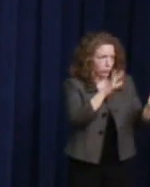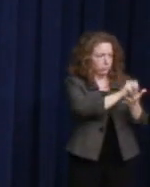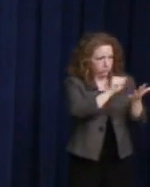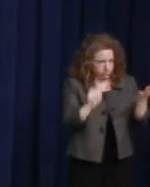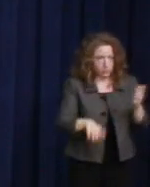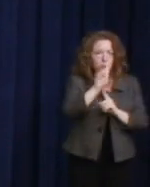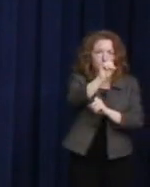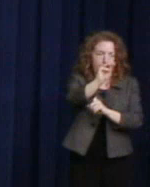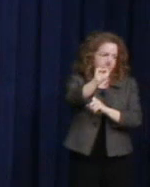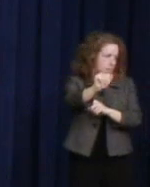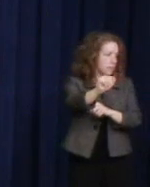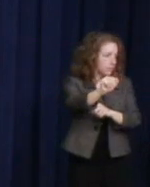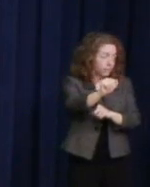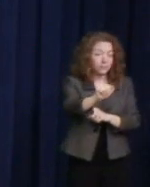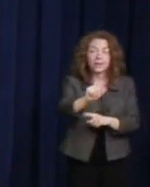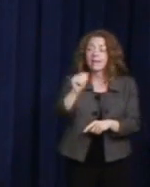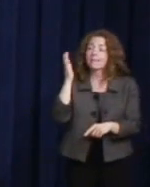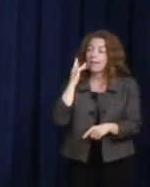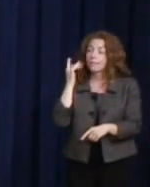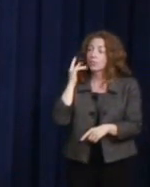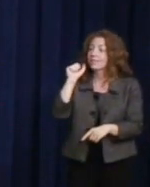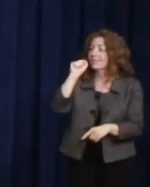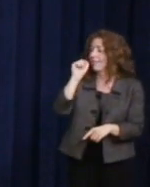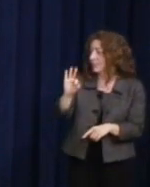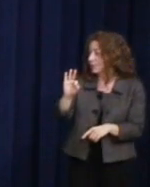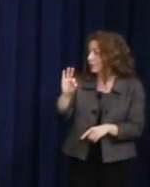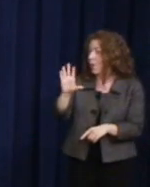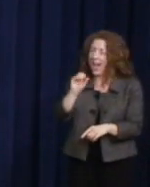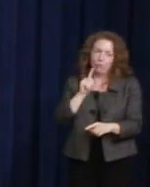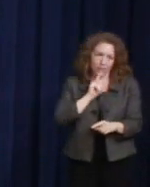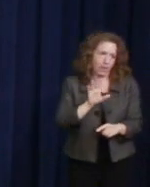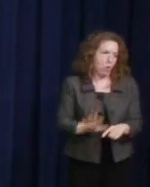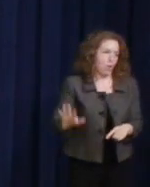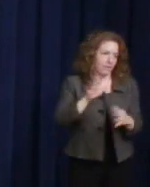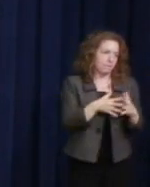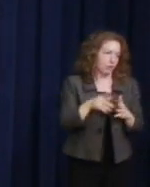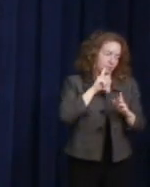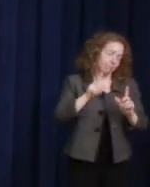and the world, is so proud of this leader, Nancy Pelosi. Please join me.